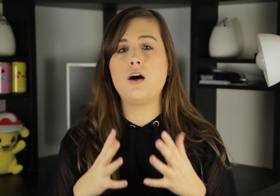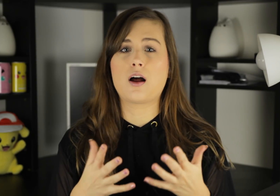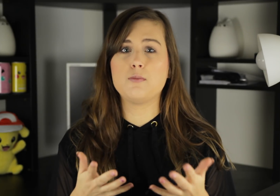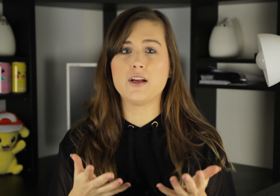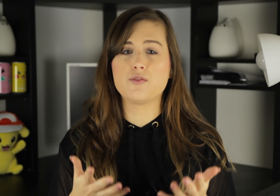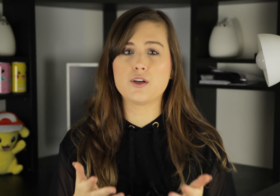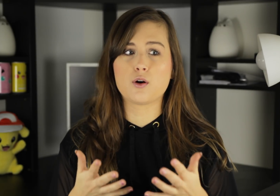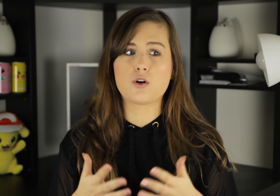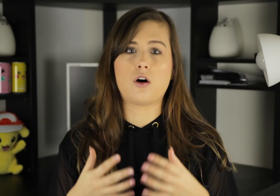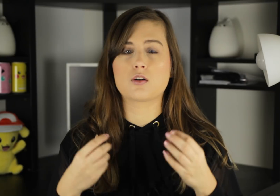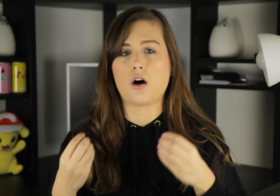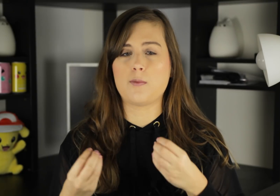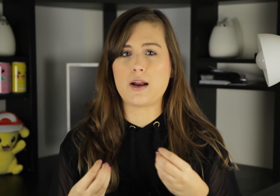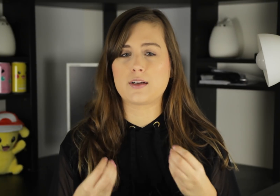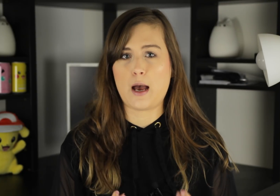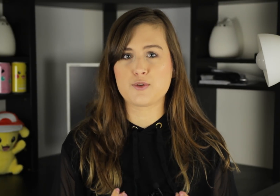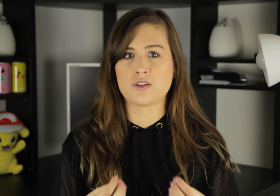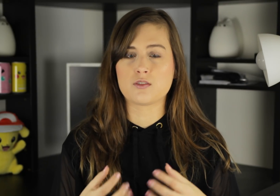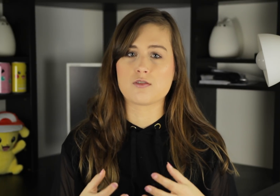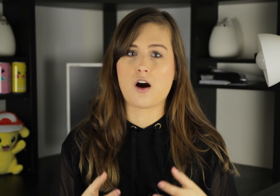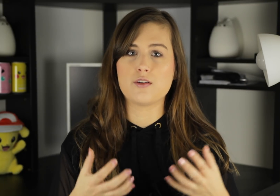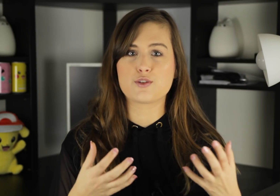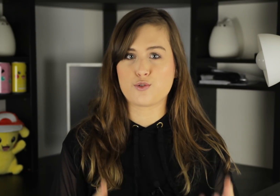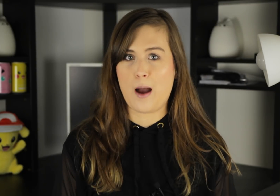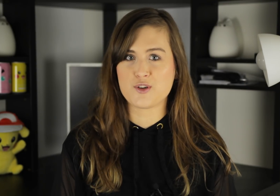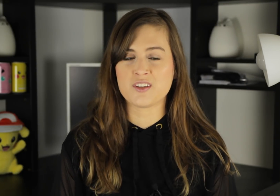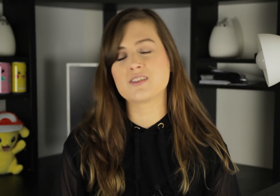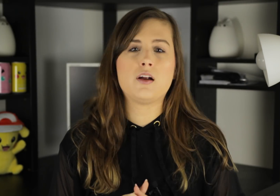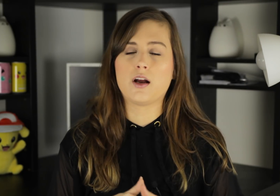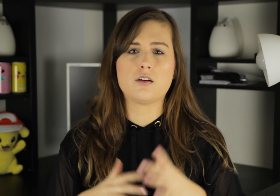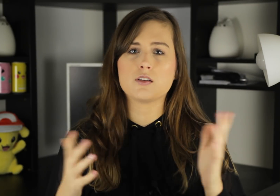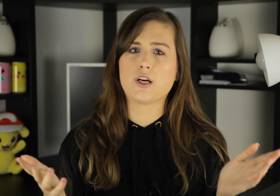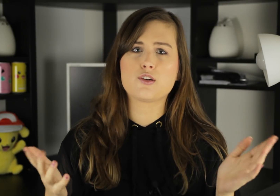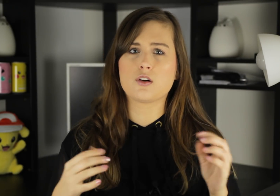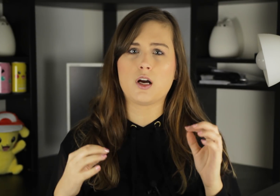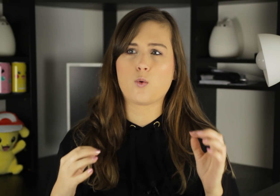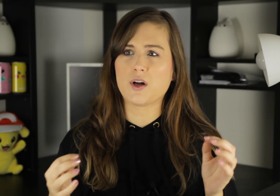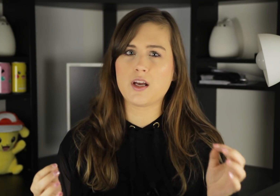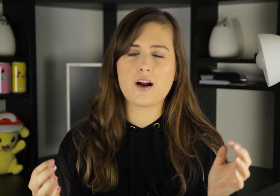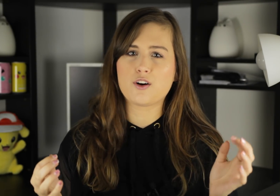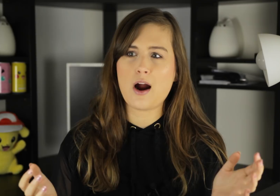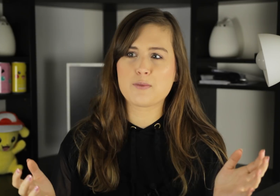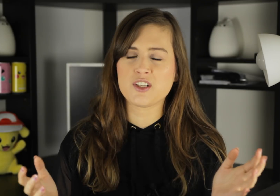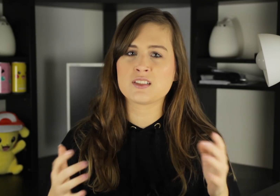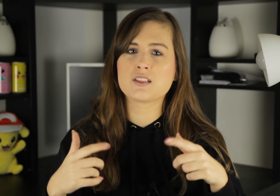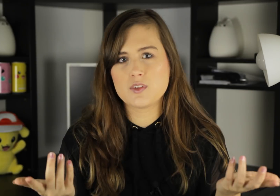I made a video called "Automatic Captions Are Not Craptions." And in case you're like, "What the heck are craptions?"